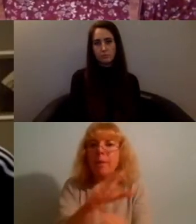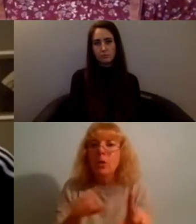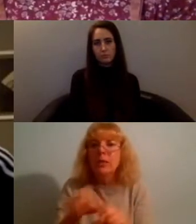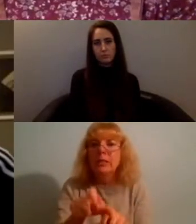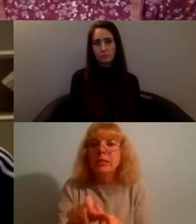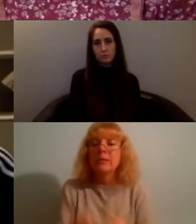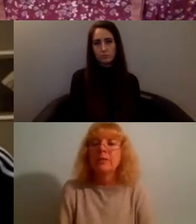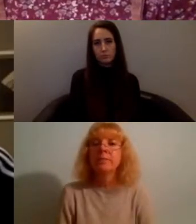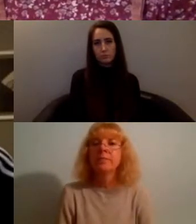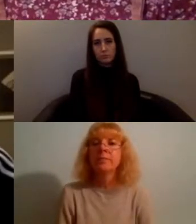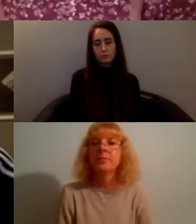thank you Tori